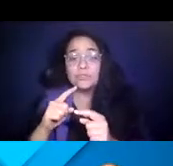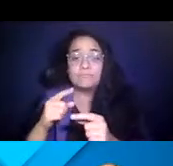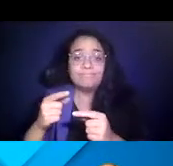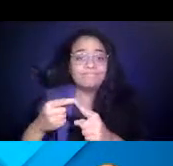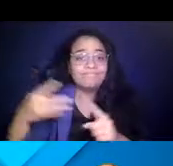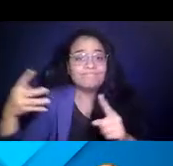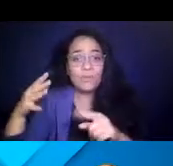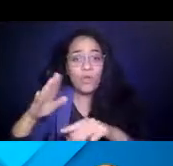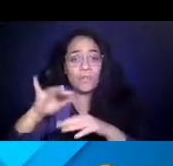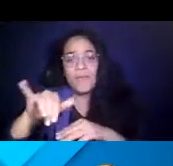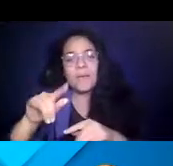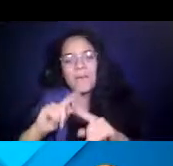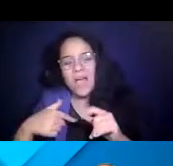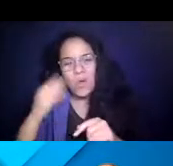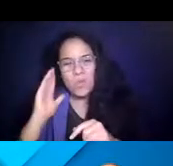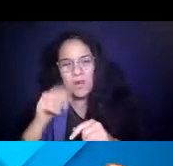14:49:13 I did want to give you some examples.